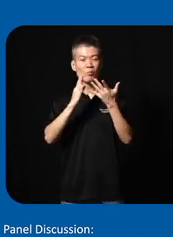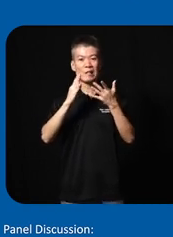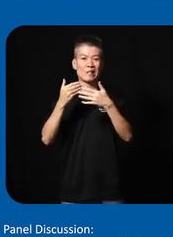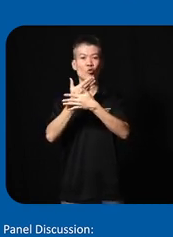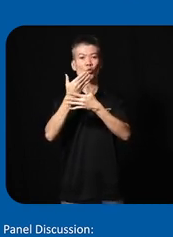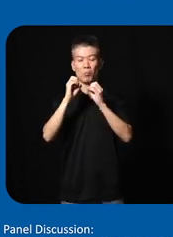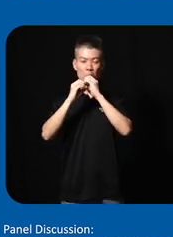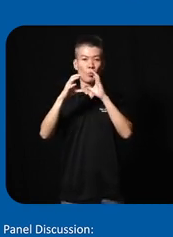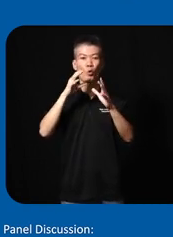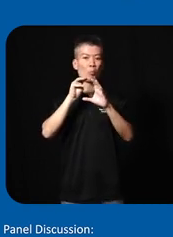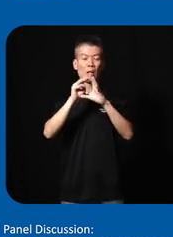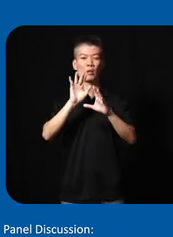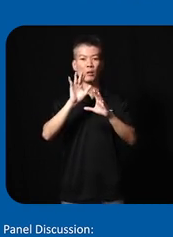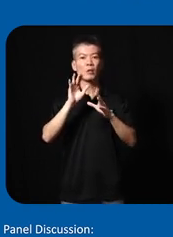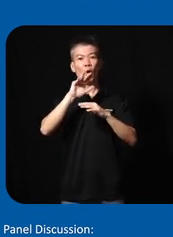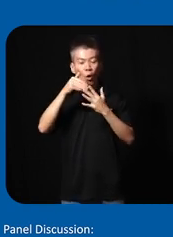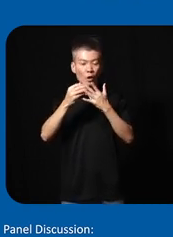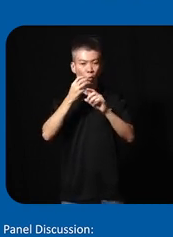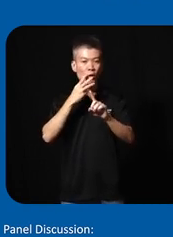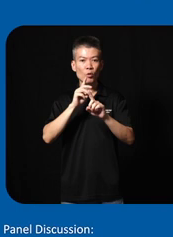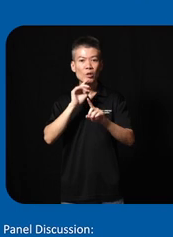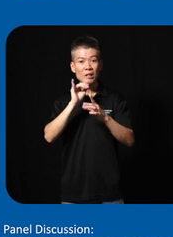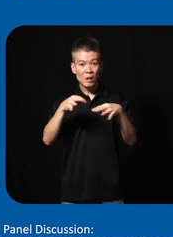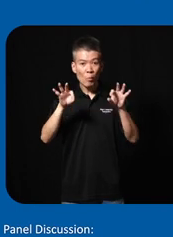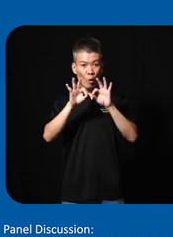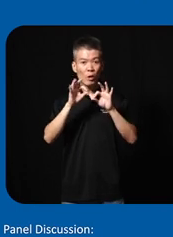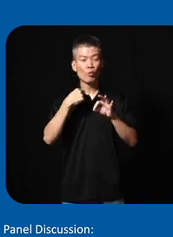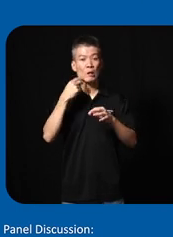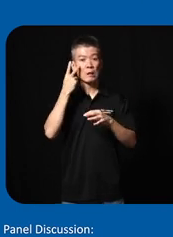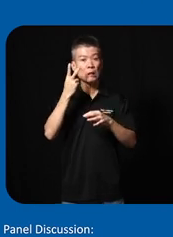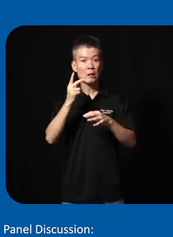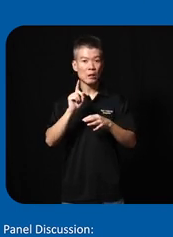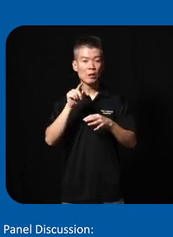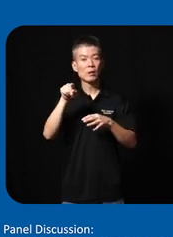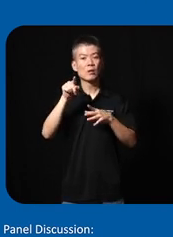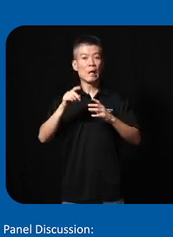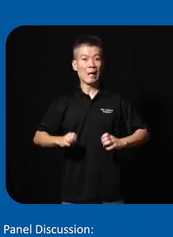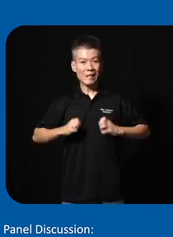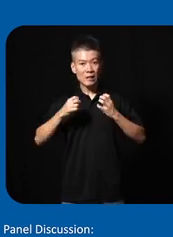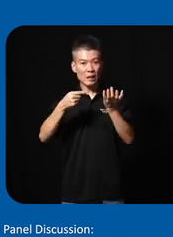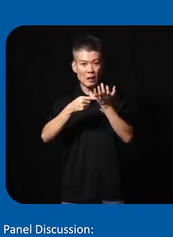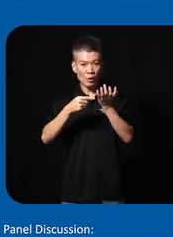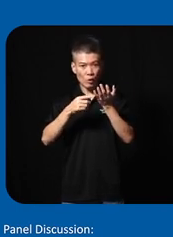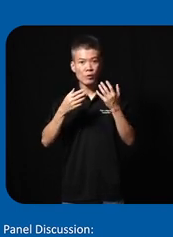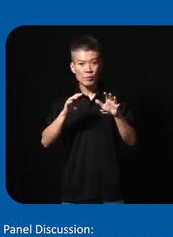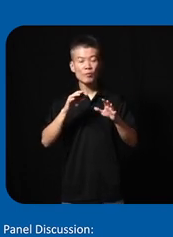blow the market out the waters it was important that we looked at existing Technologies so that we